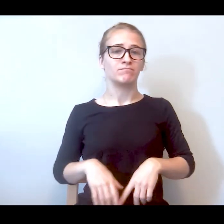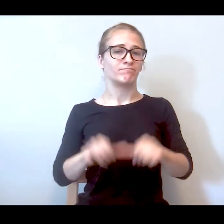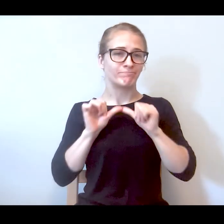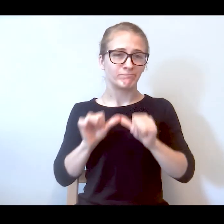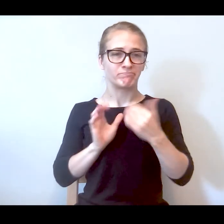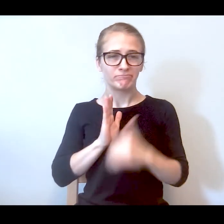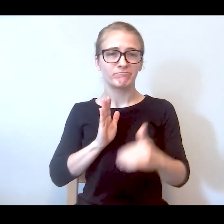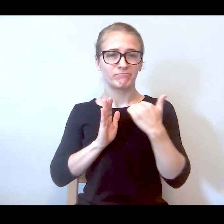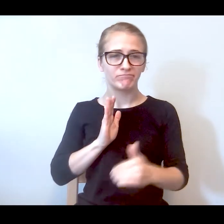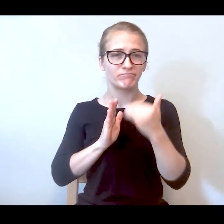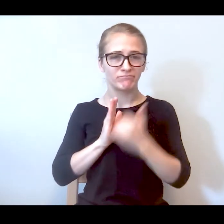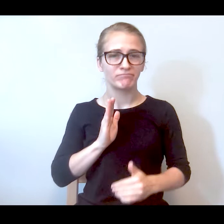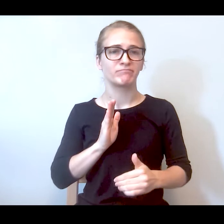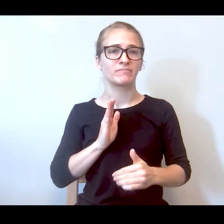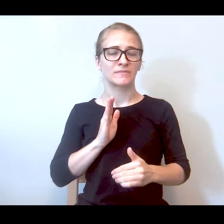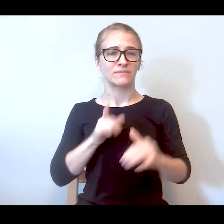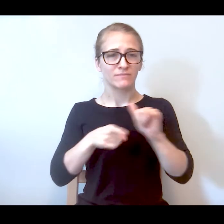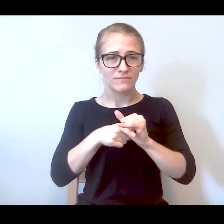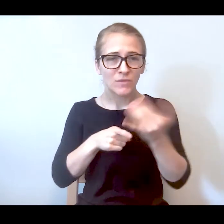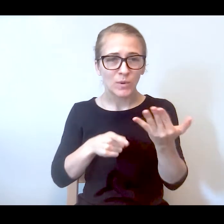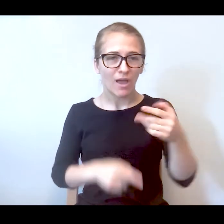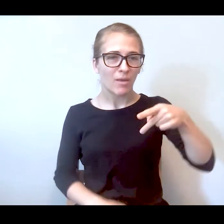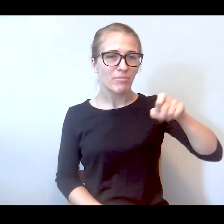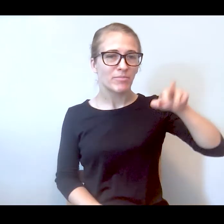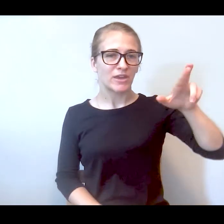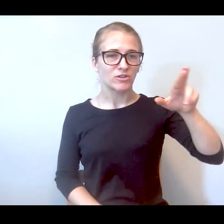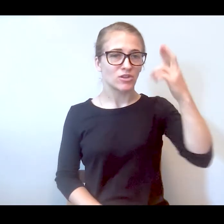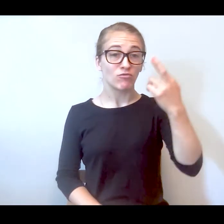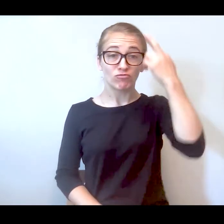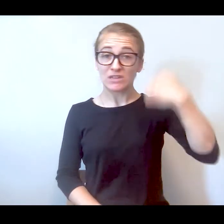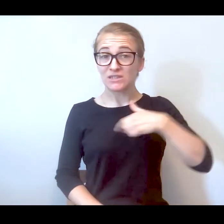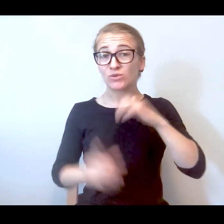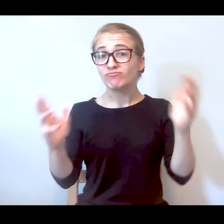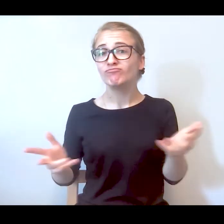the reason we uplift peers in the crisis response